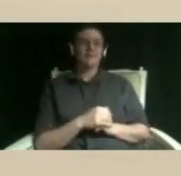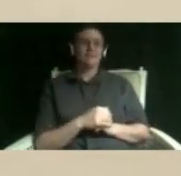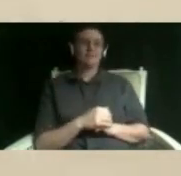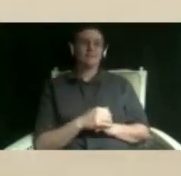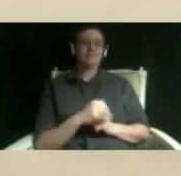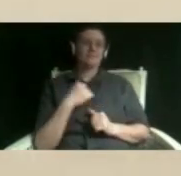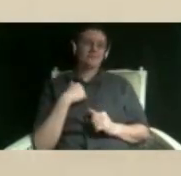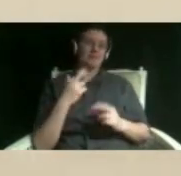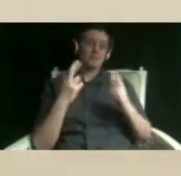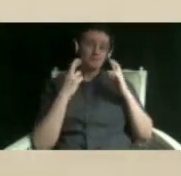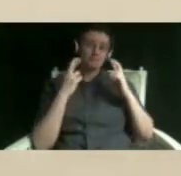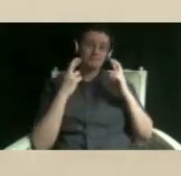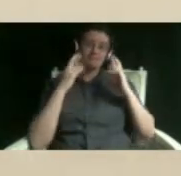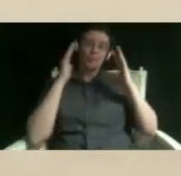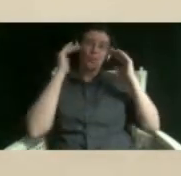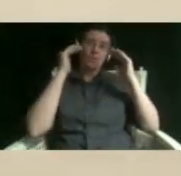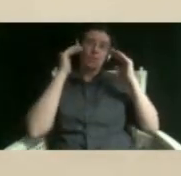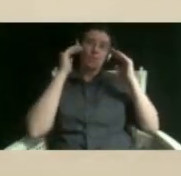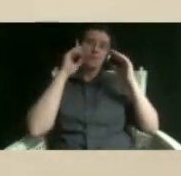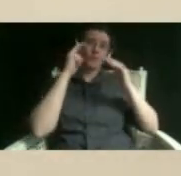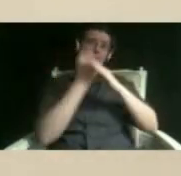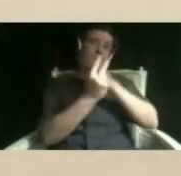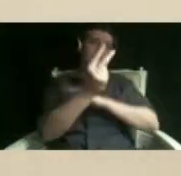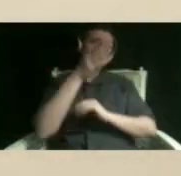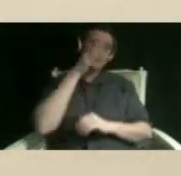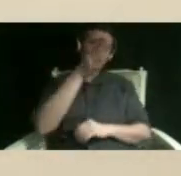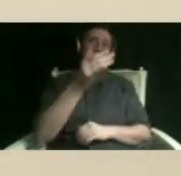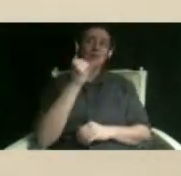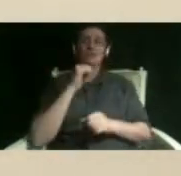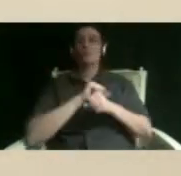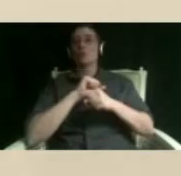the future as long as we all work together and realize that we're all in this together